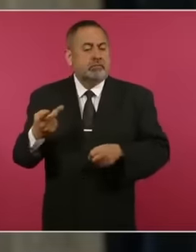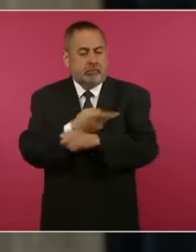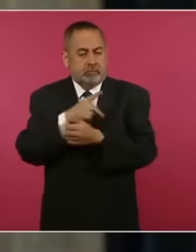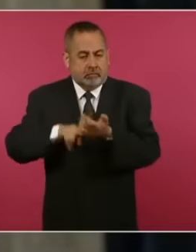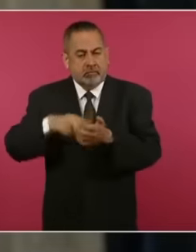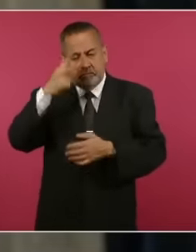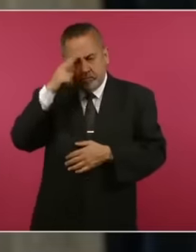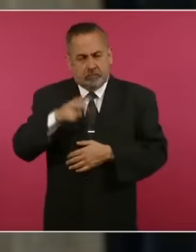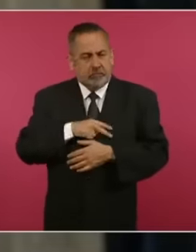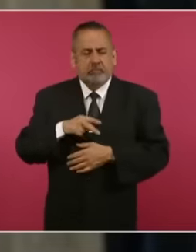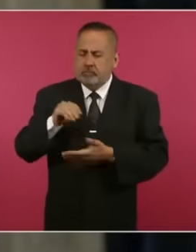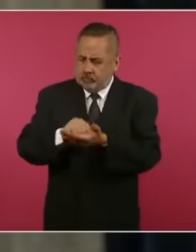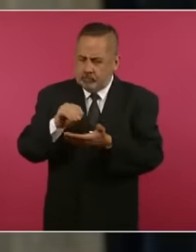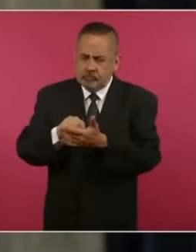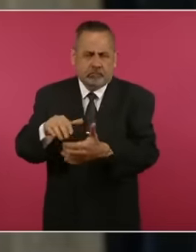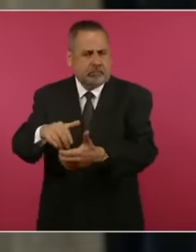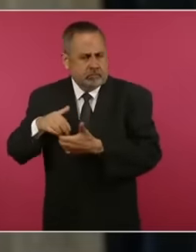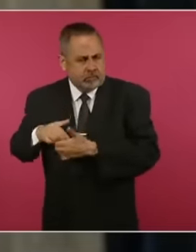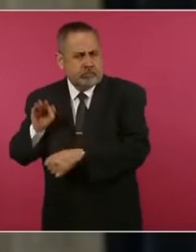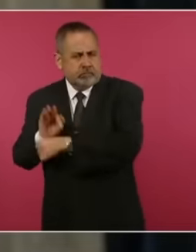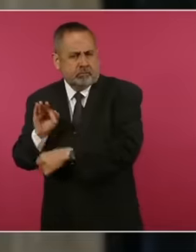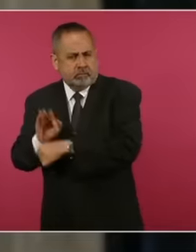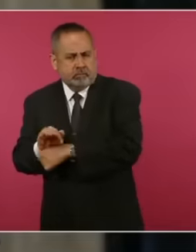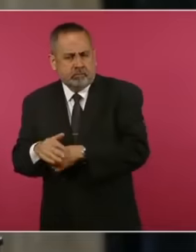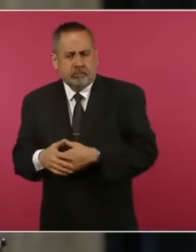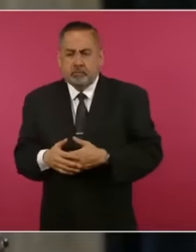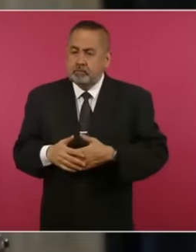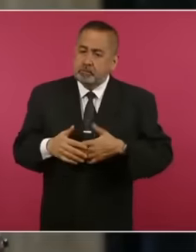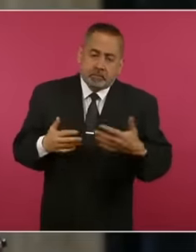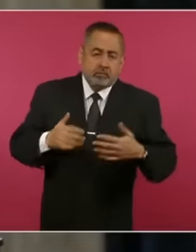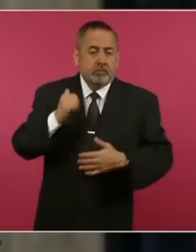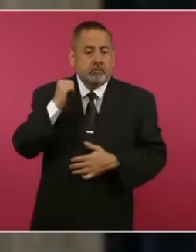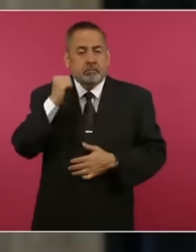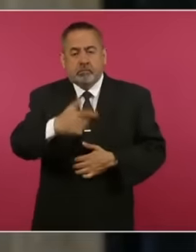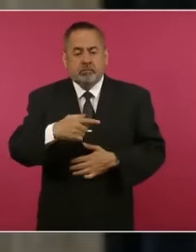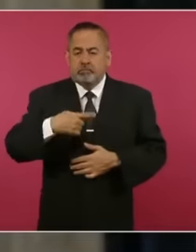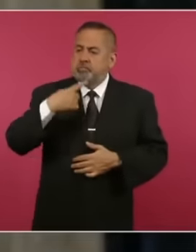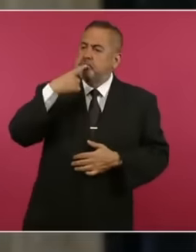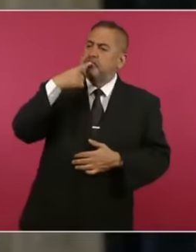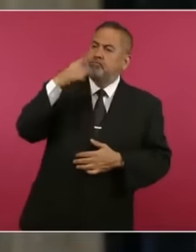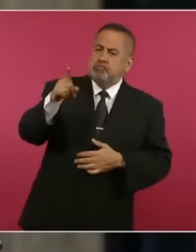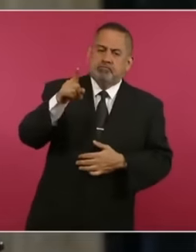political asylum. I would like to know if they are going to take any other legal action to